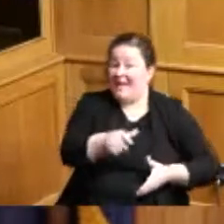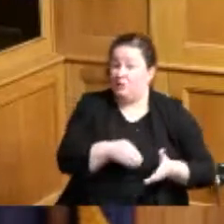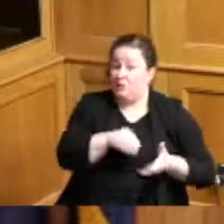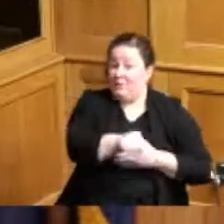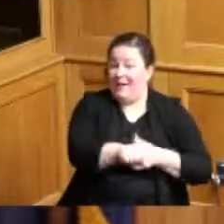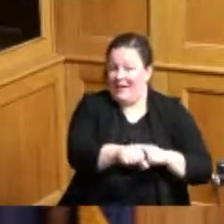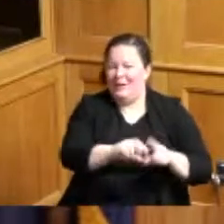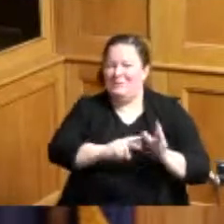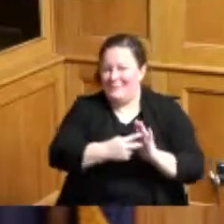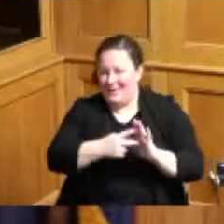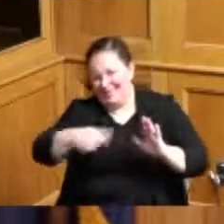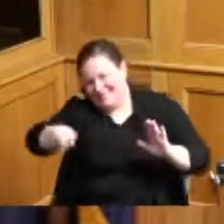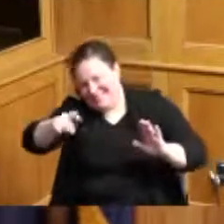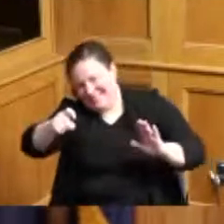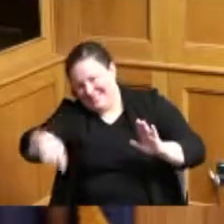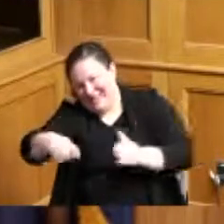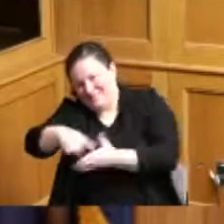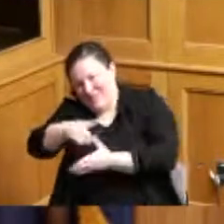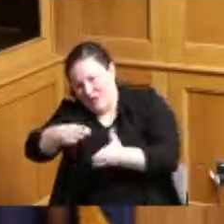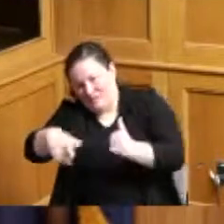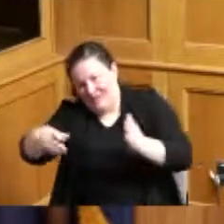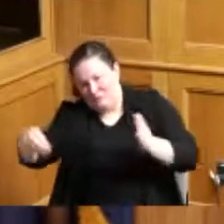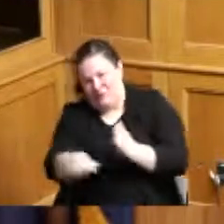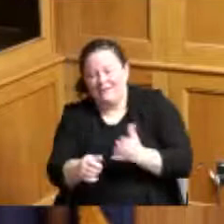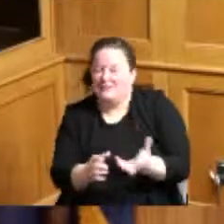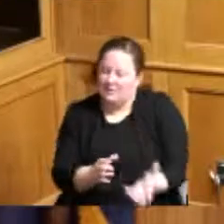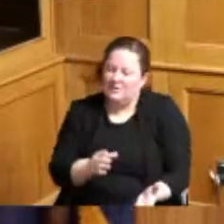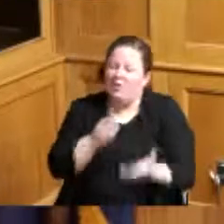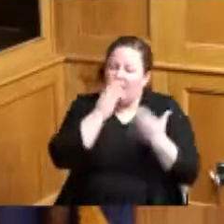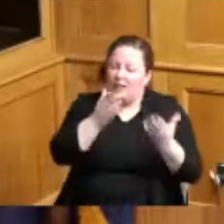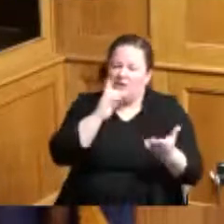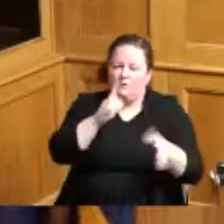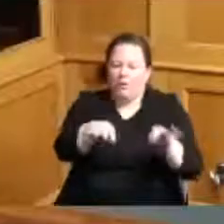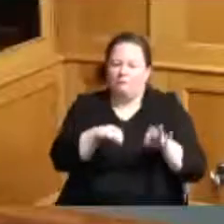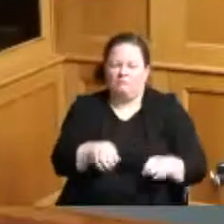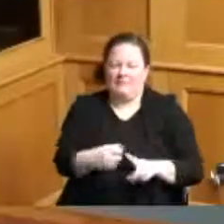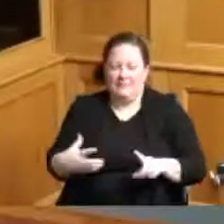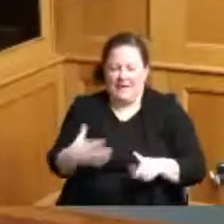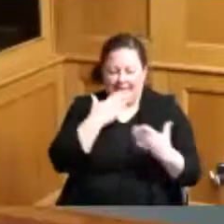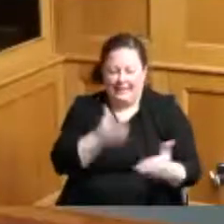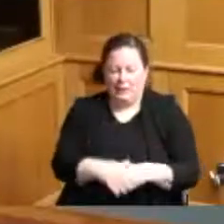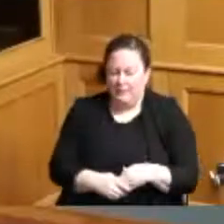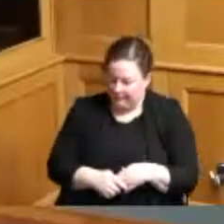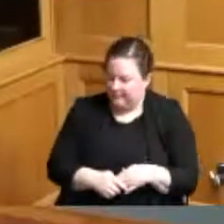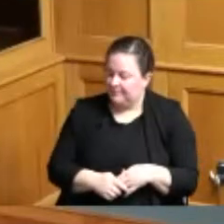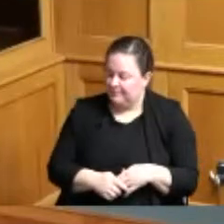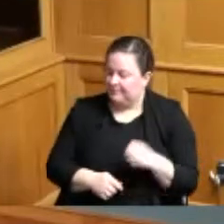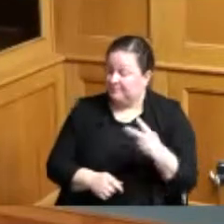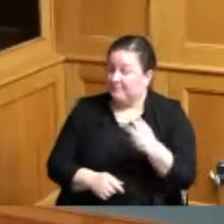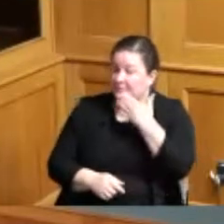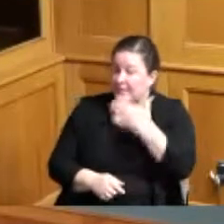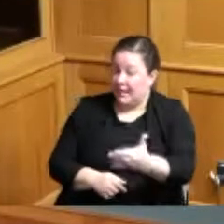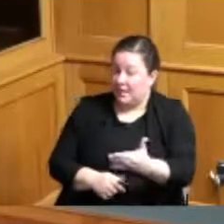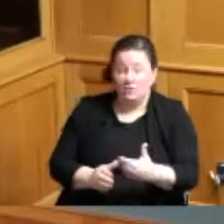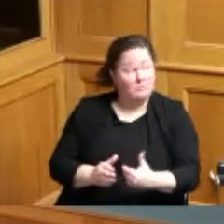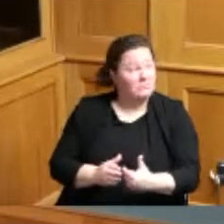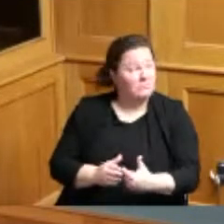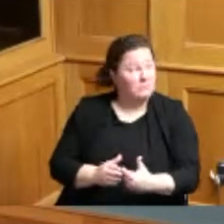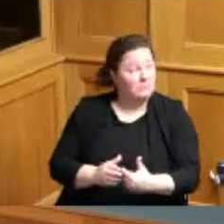that that pay those things so thank you for that explanation thank you no further discussion I make